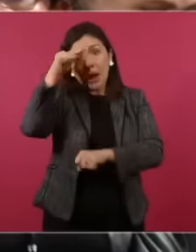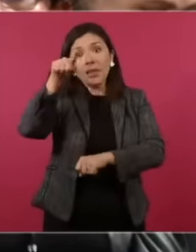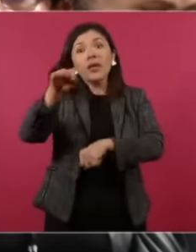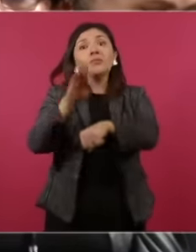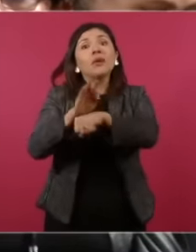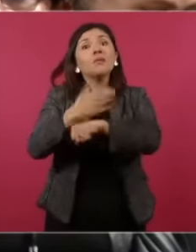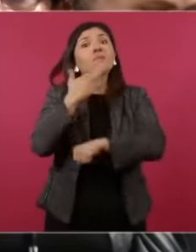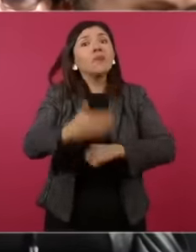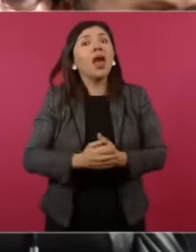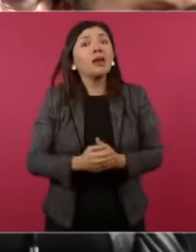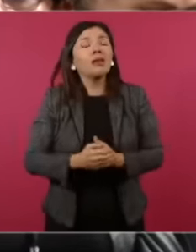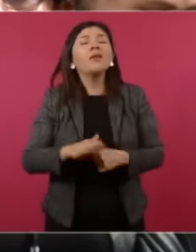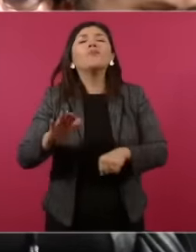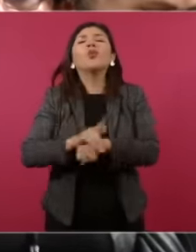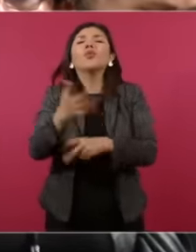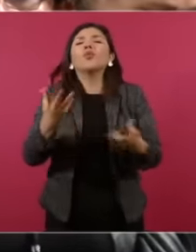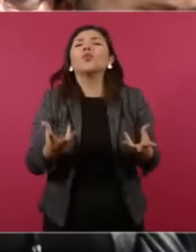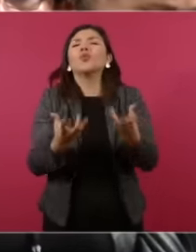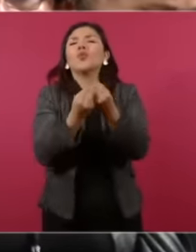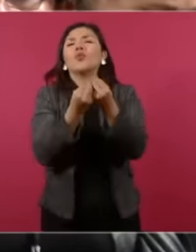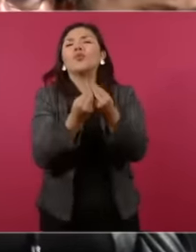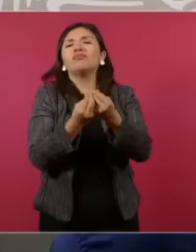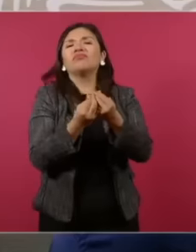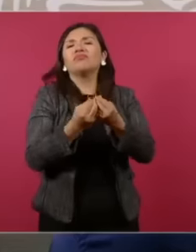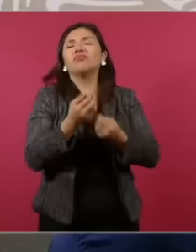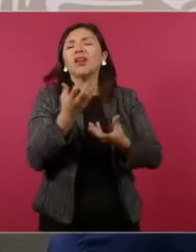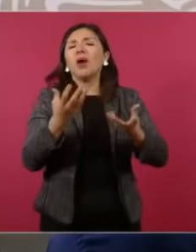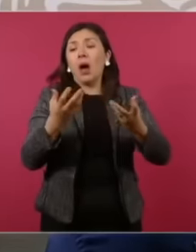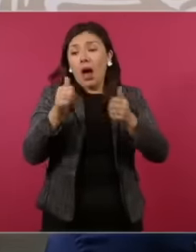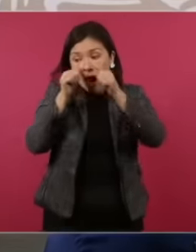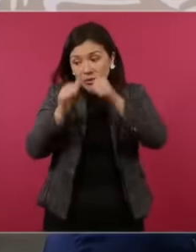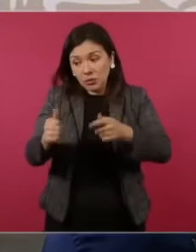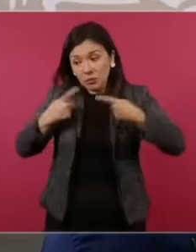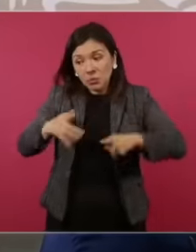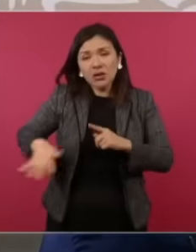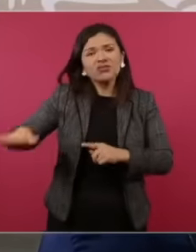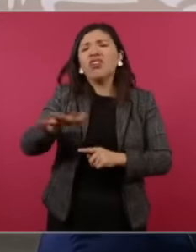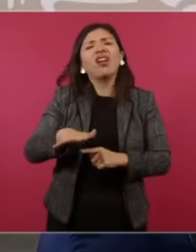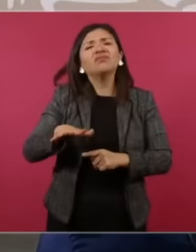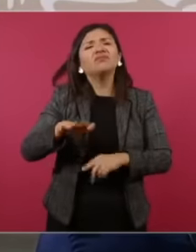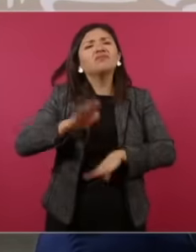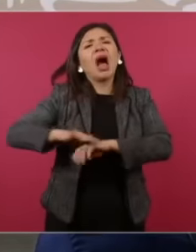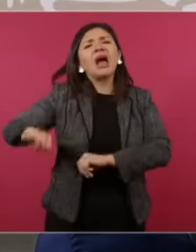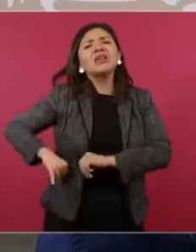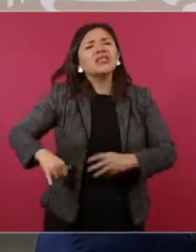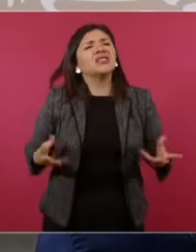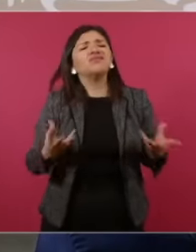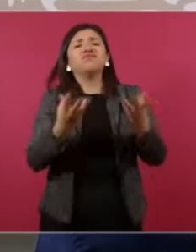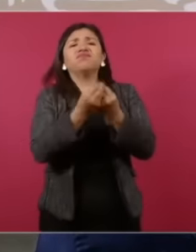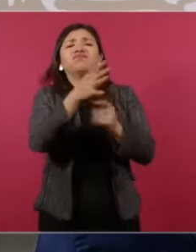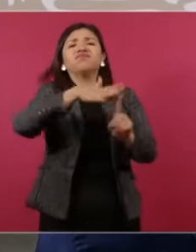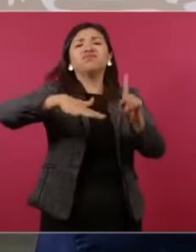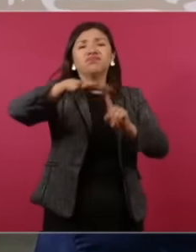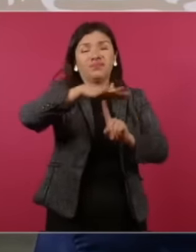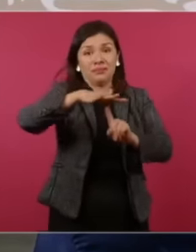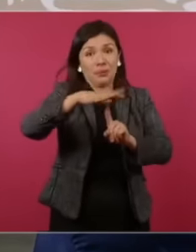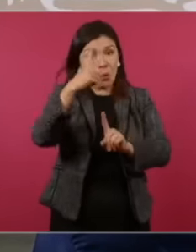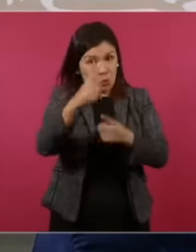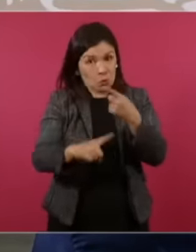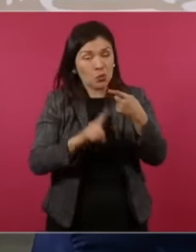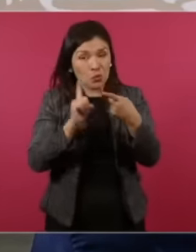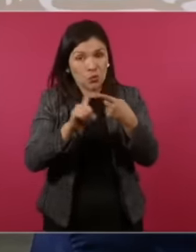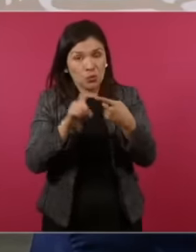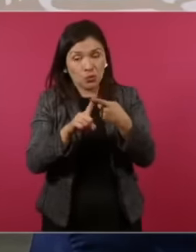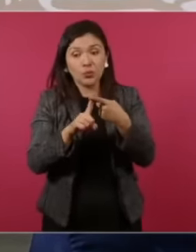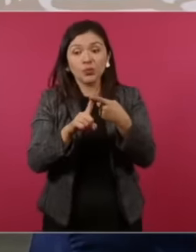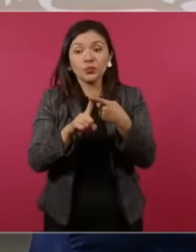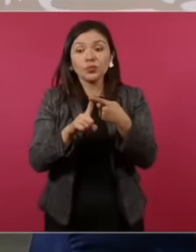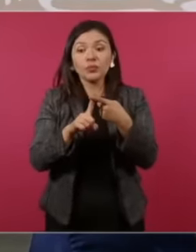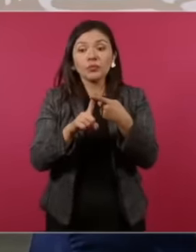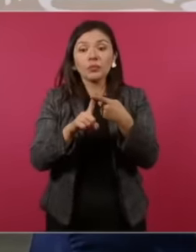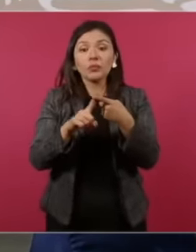because they are in power, they are not with the people. Well, one is a case of impunity, the other